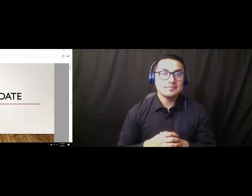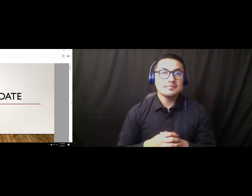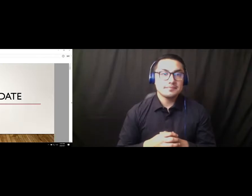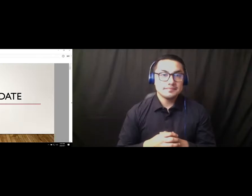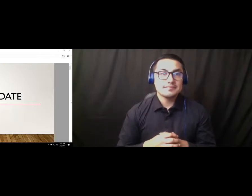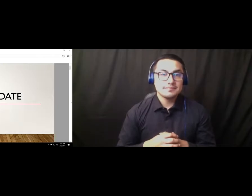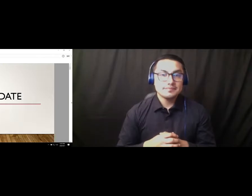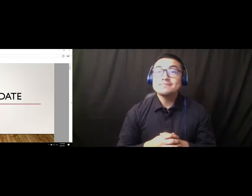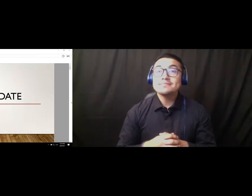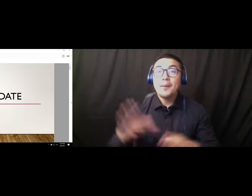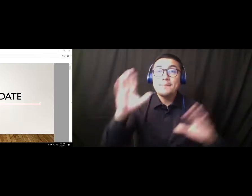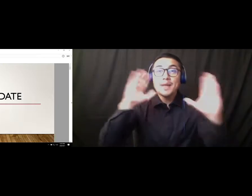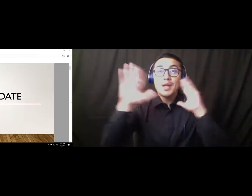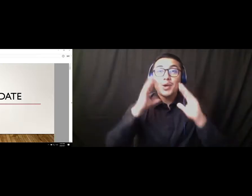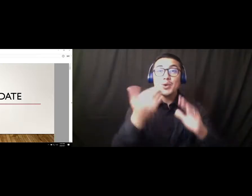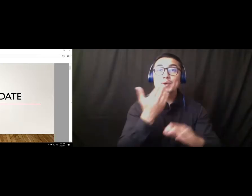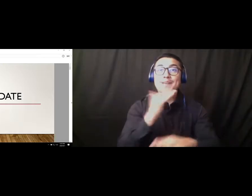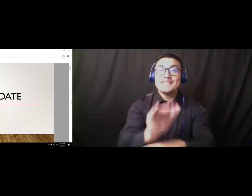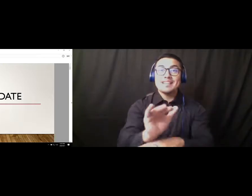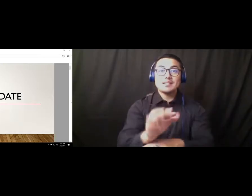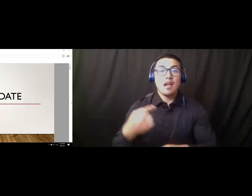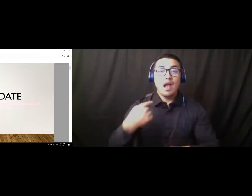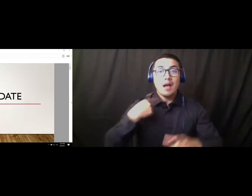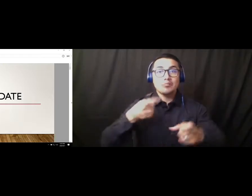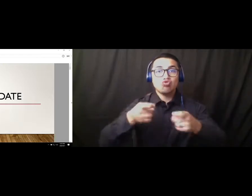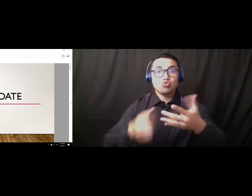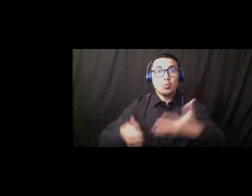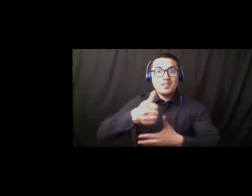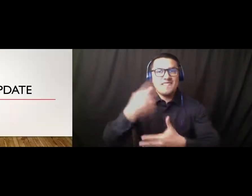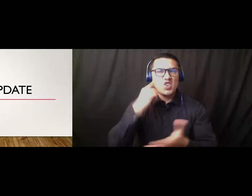Good evening. I'm the Director of Nursing and I'd like to give you a